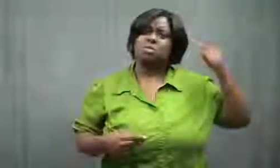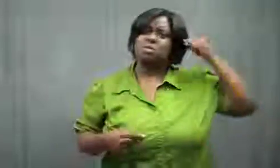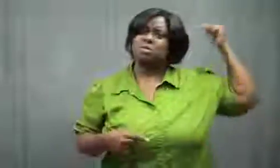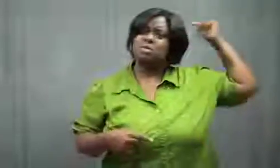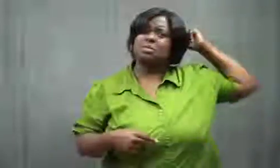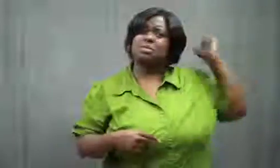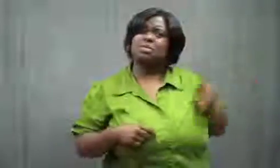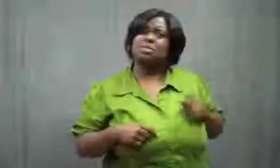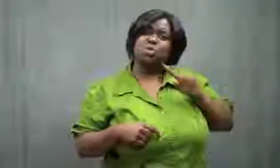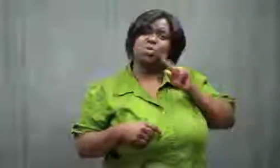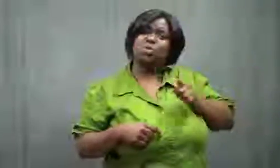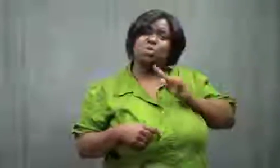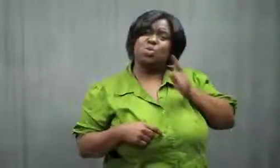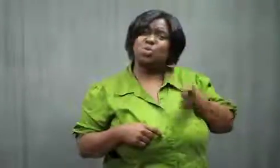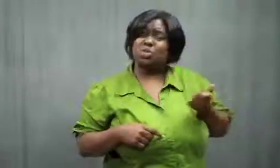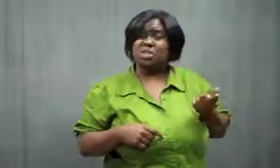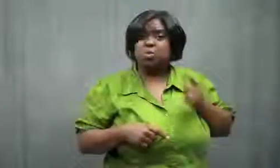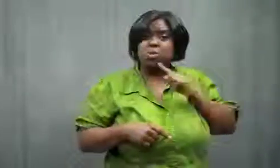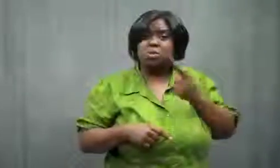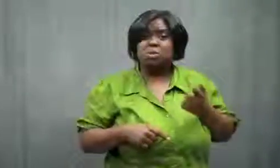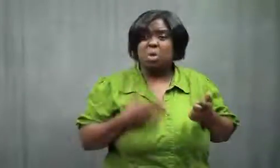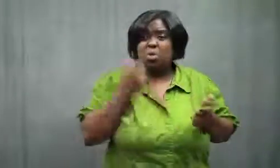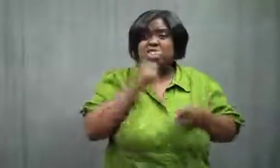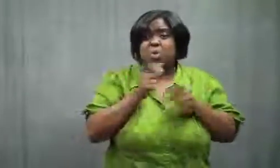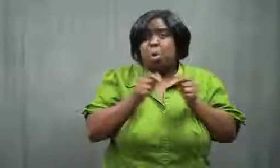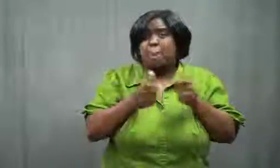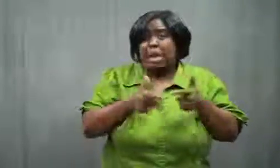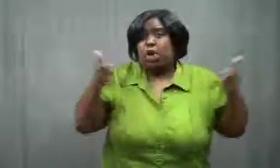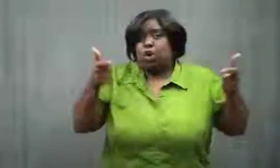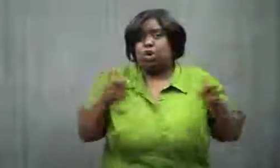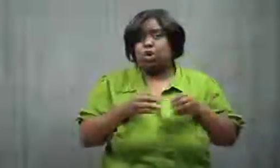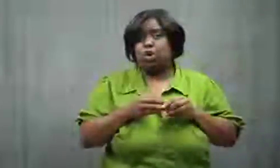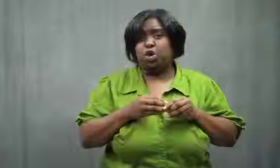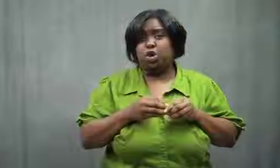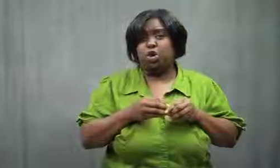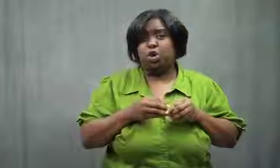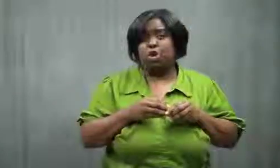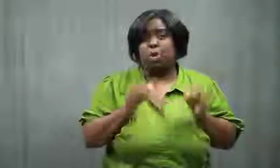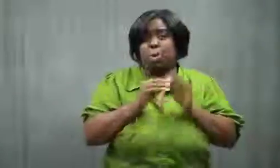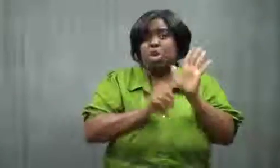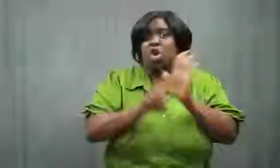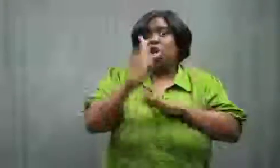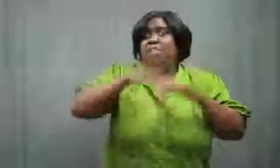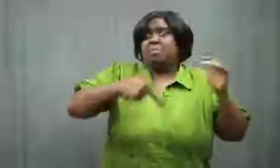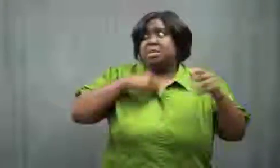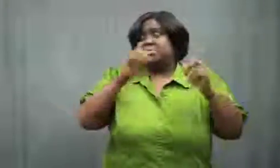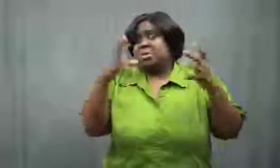Hmm.. I had to agree with her. That was true. Our older sister was bigger.